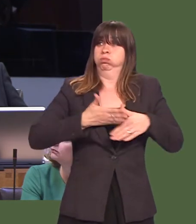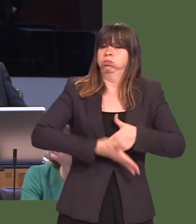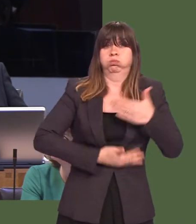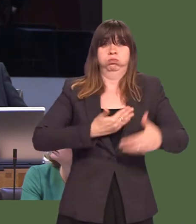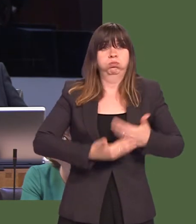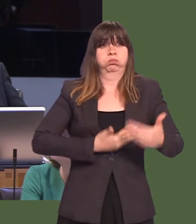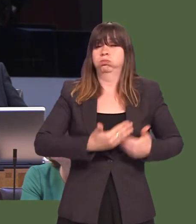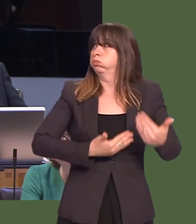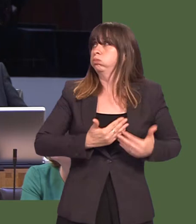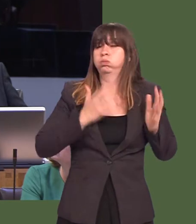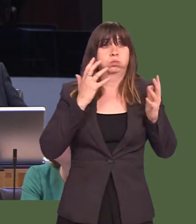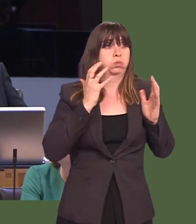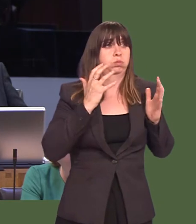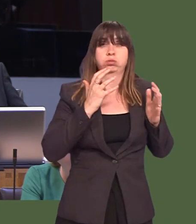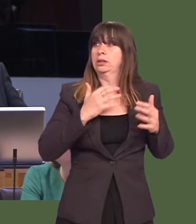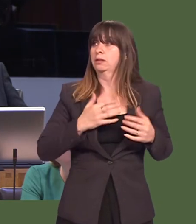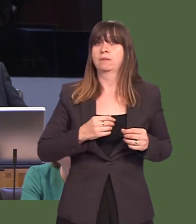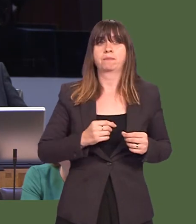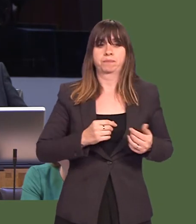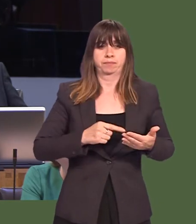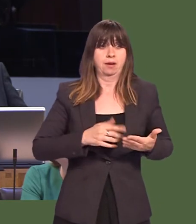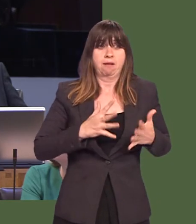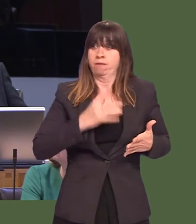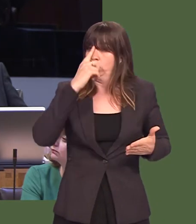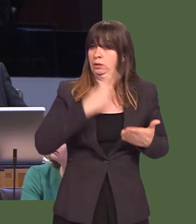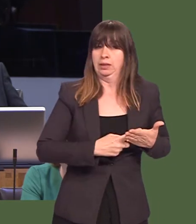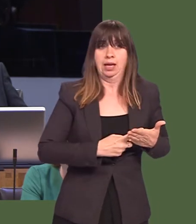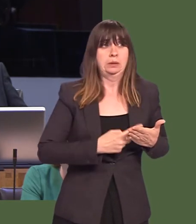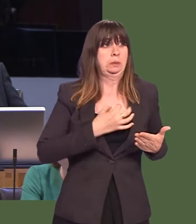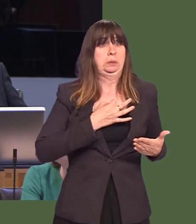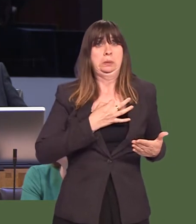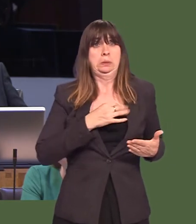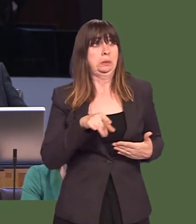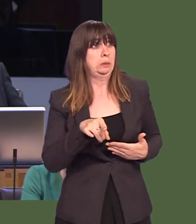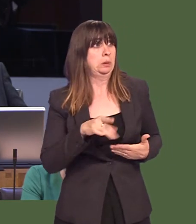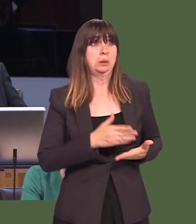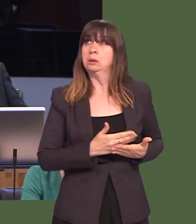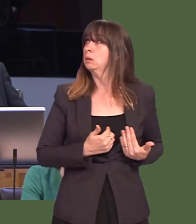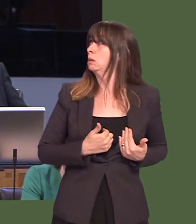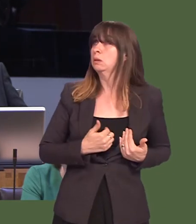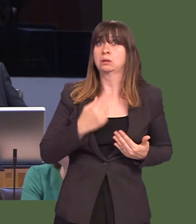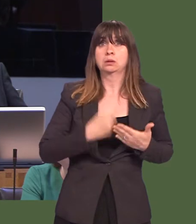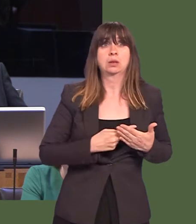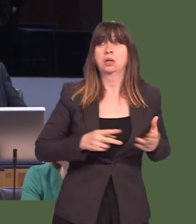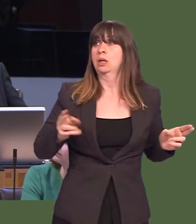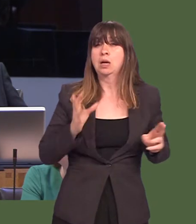and they fear that they are having to make decisions that will be a risk to patients.